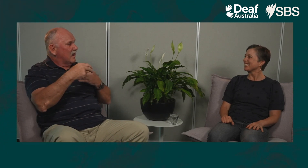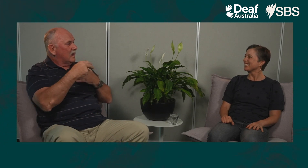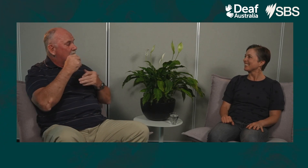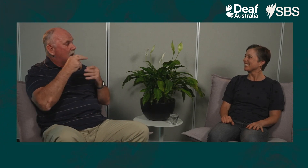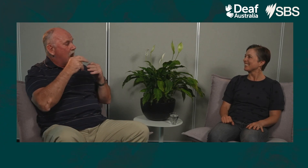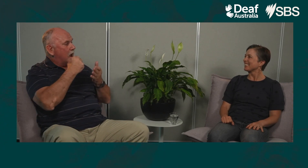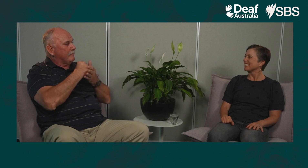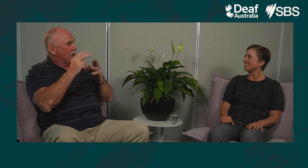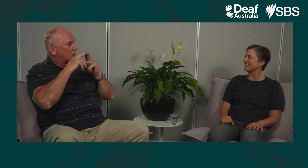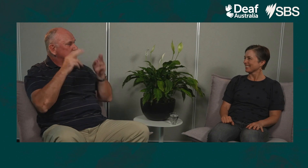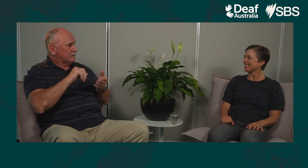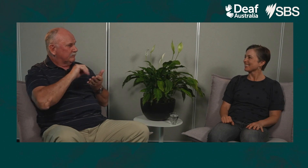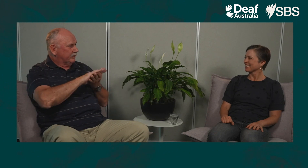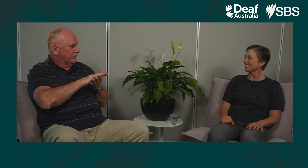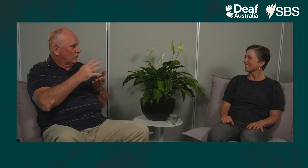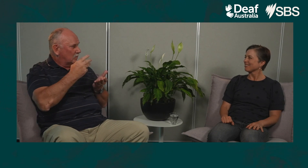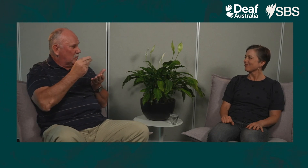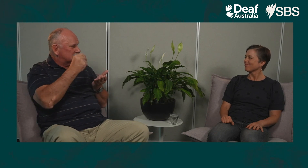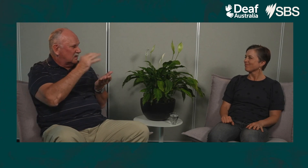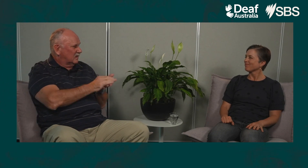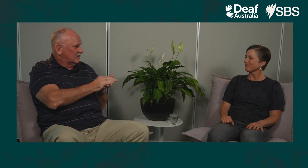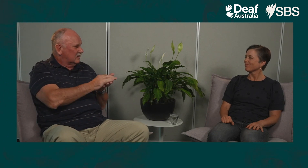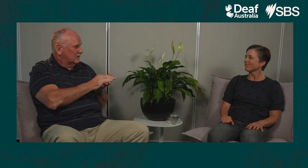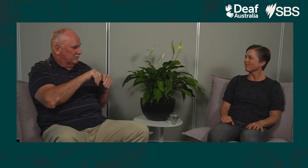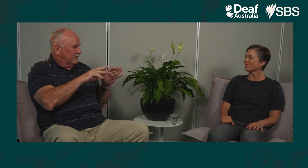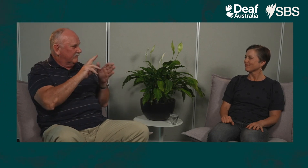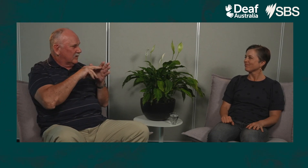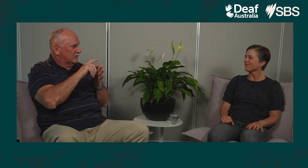the number of the street address off this piece of paper.